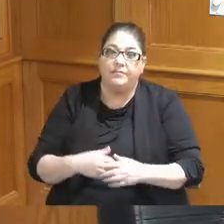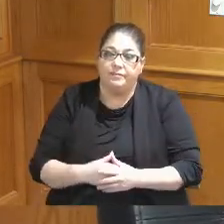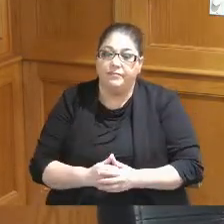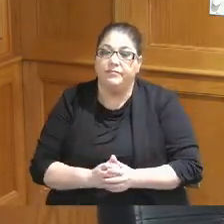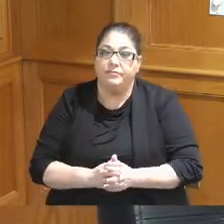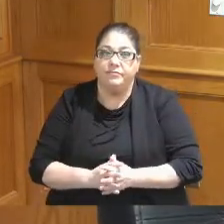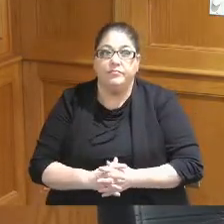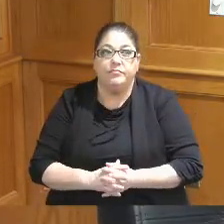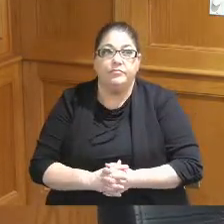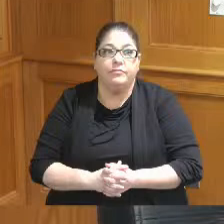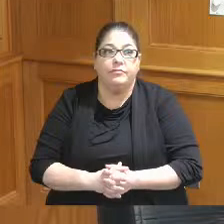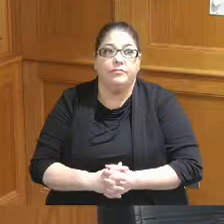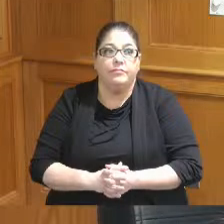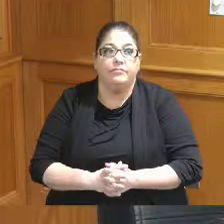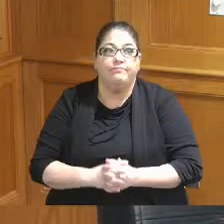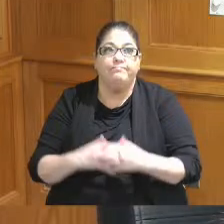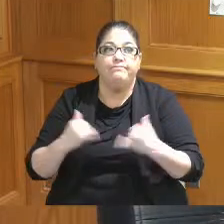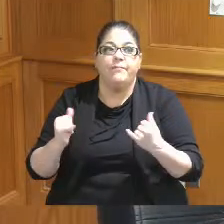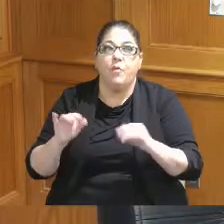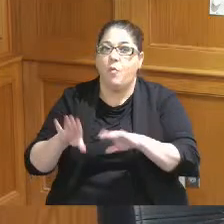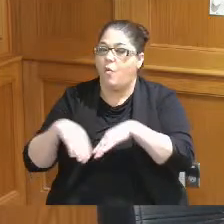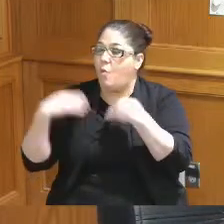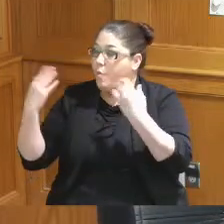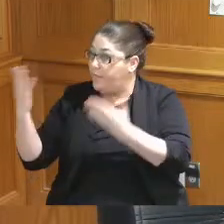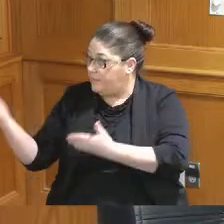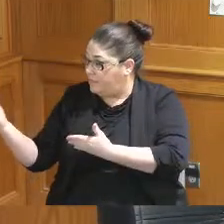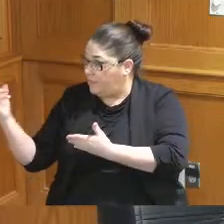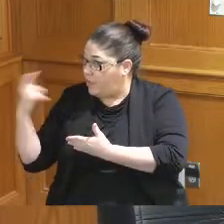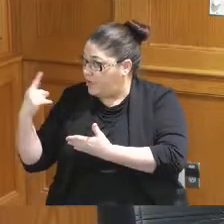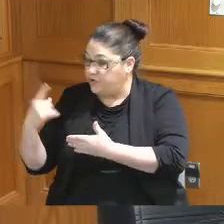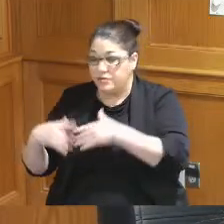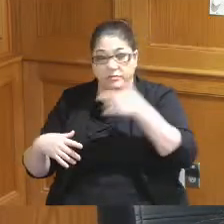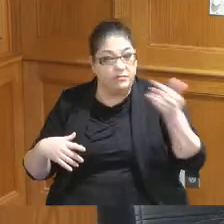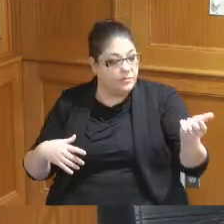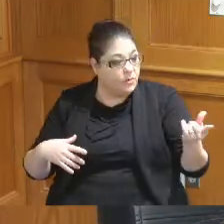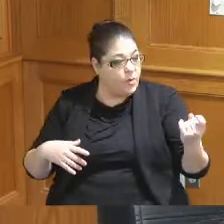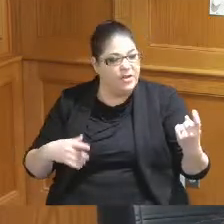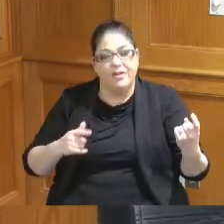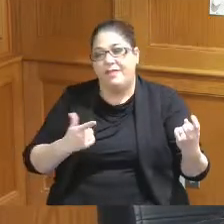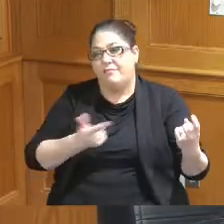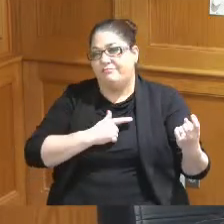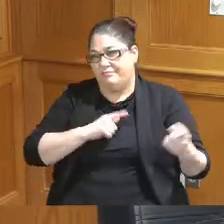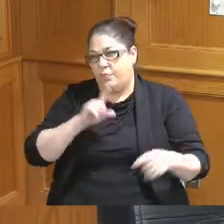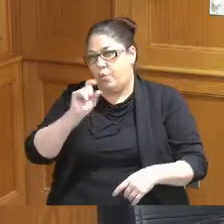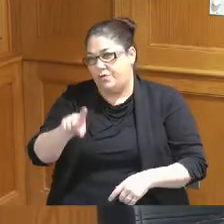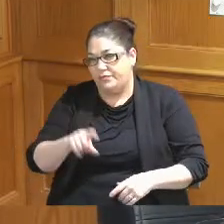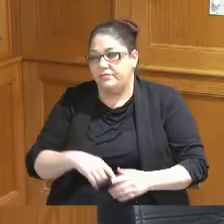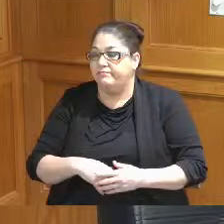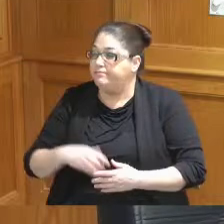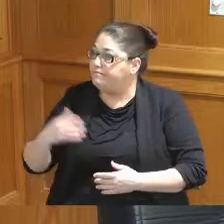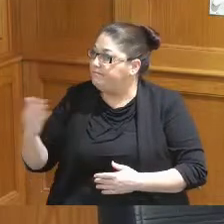I will I'm going to open up for questions and then I will have my questions Vice President Driehaus